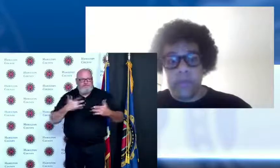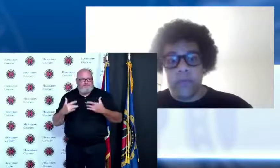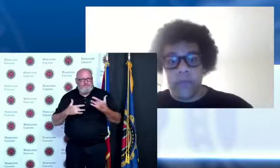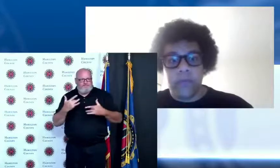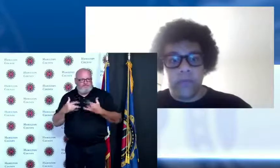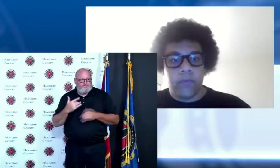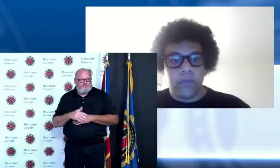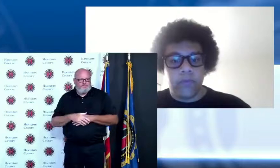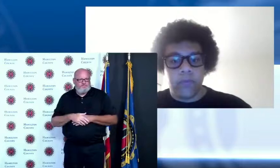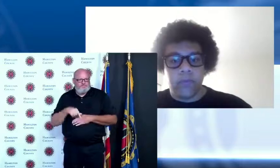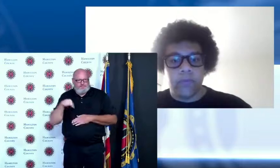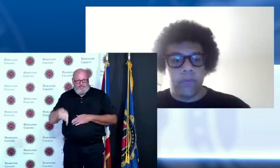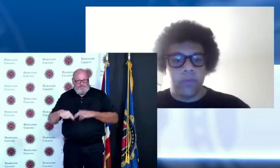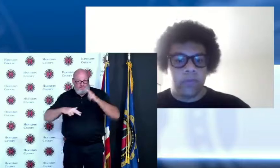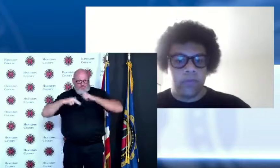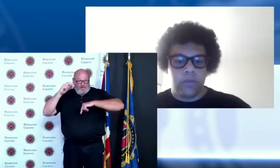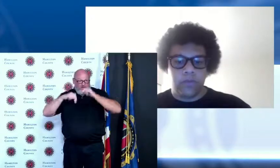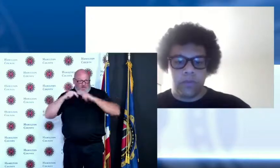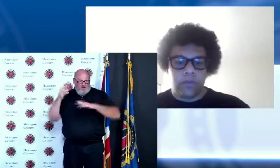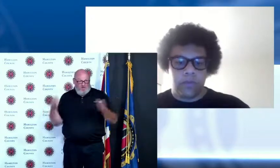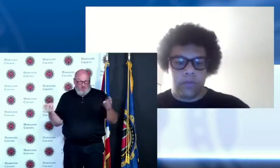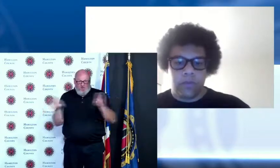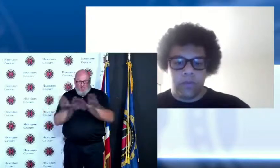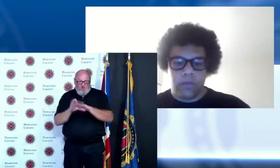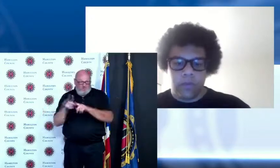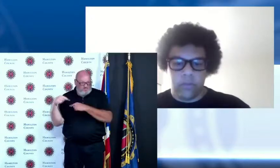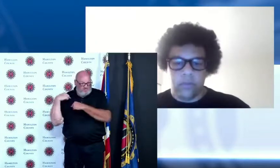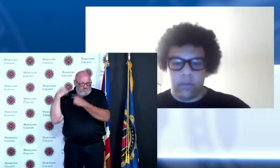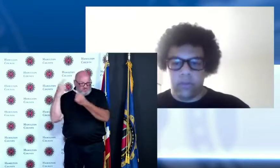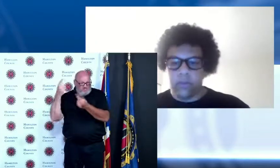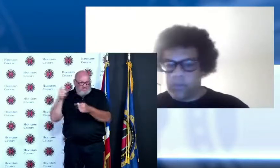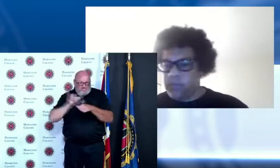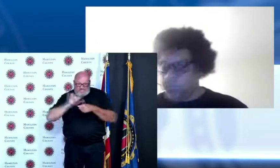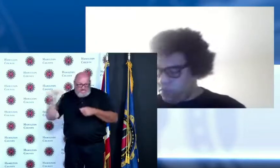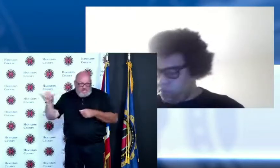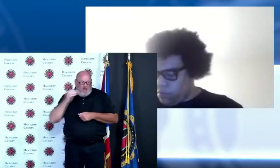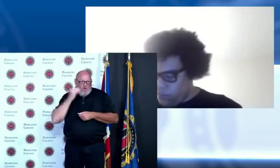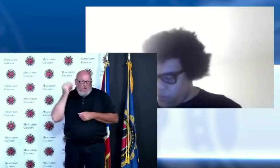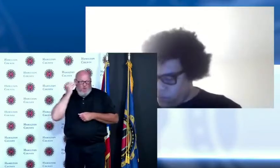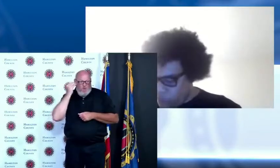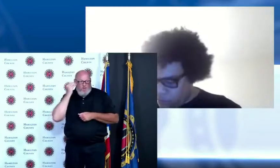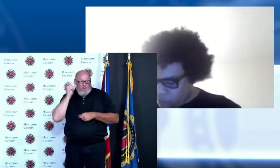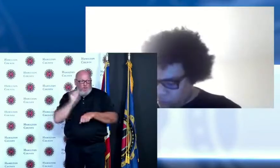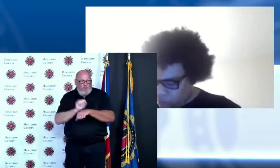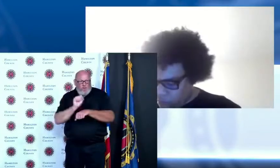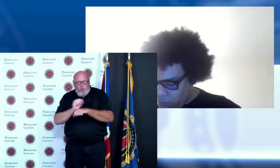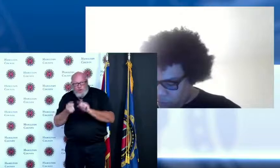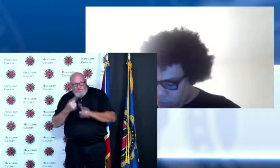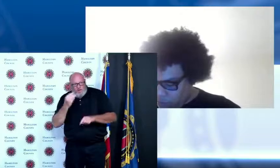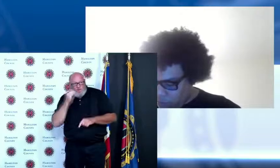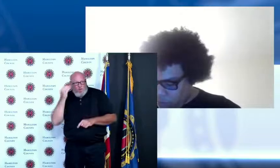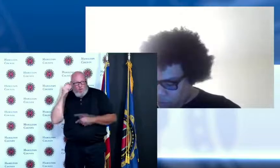we've we've been working virtually for months so it's been hard but we're coming out and I